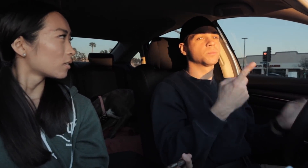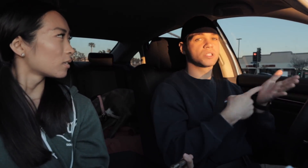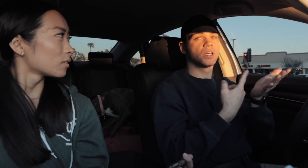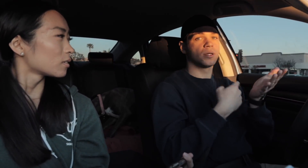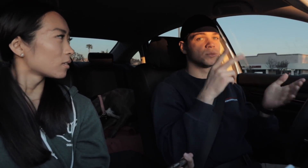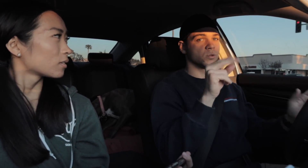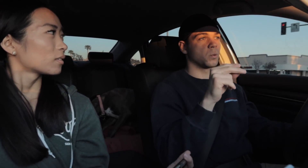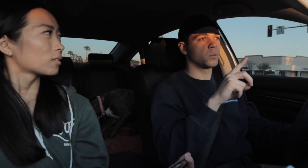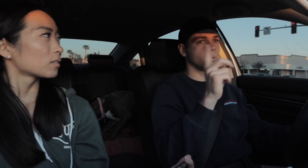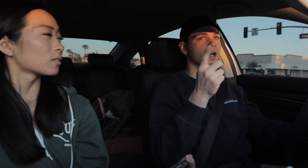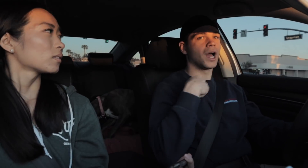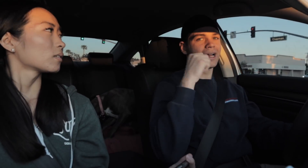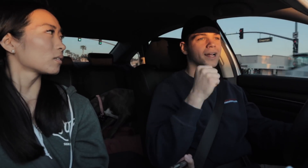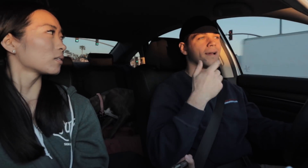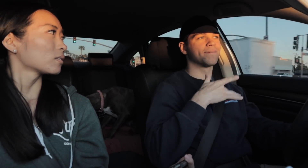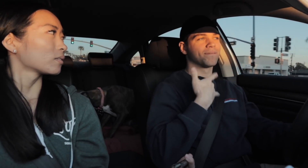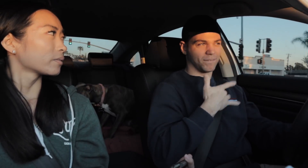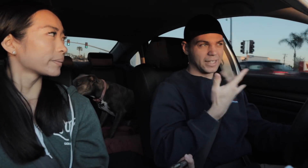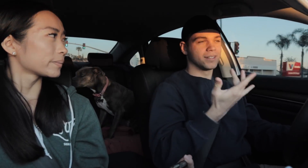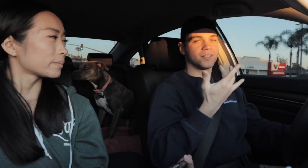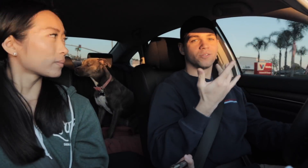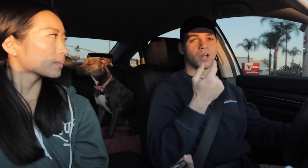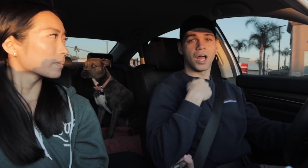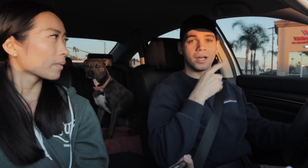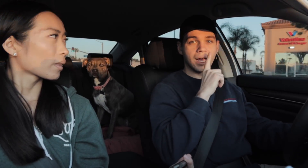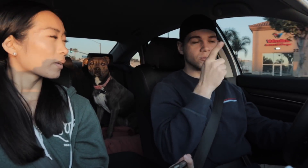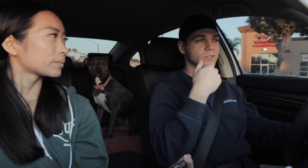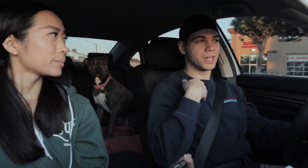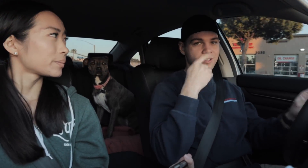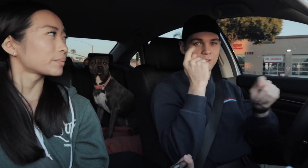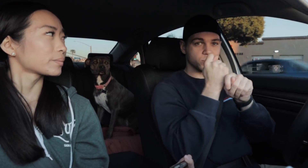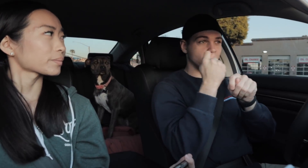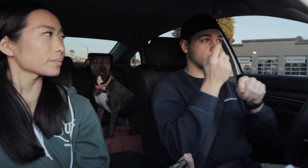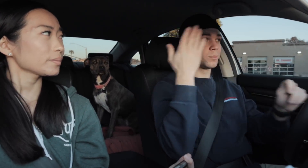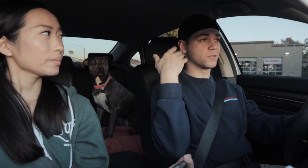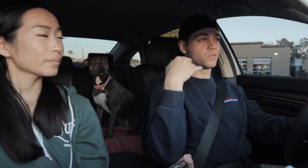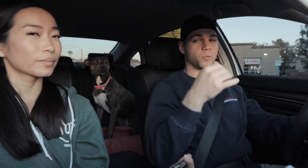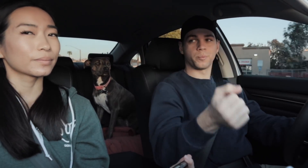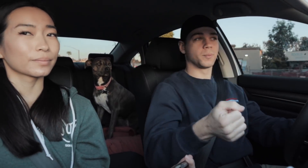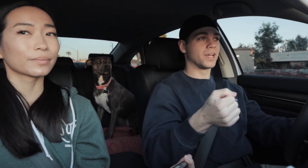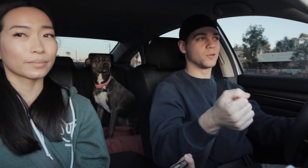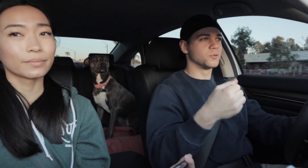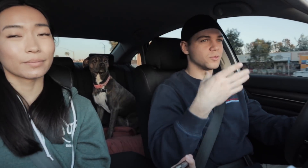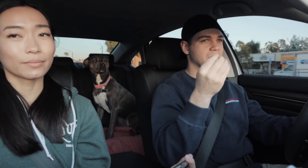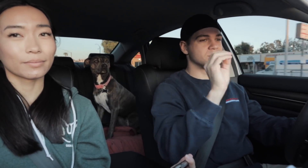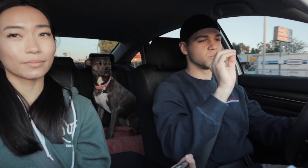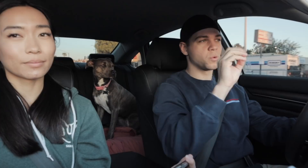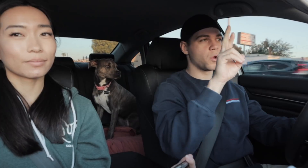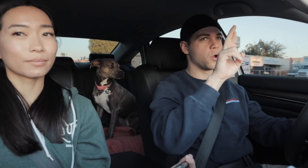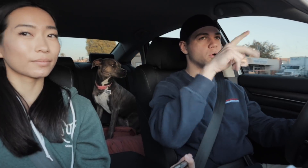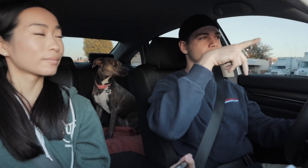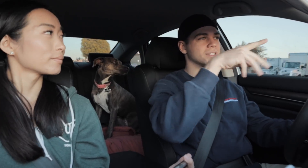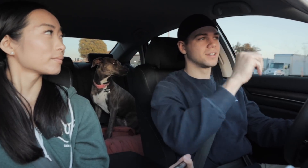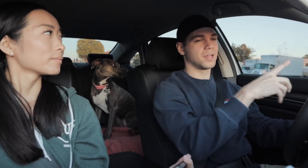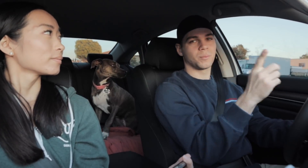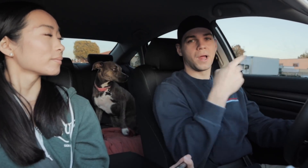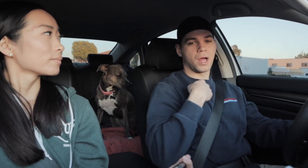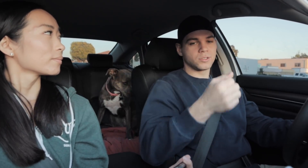R: Well sometimes no but I can feel it! I actually had a truck before that was manual and there was no RPM gauge